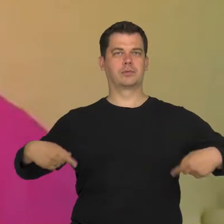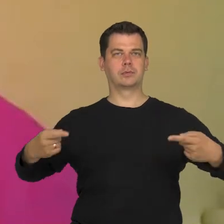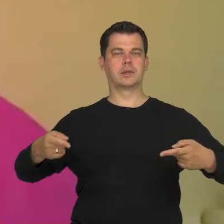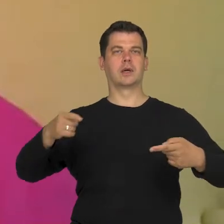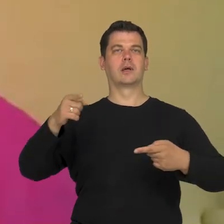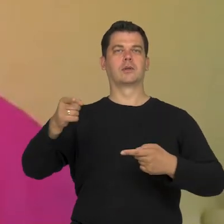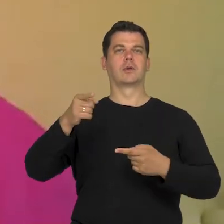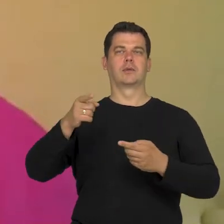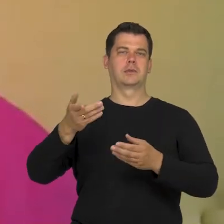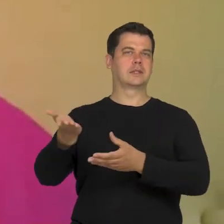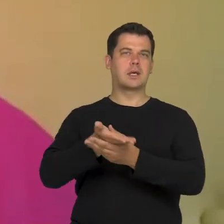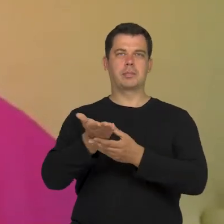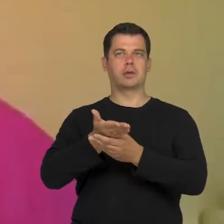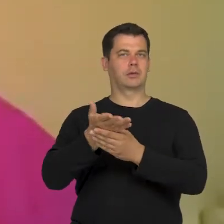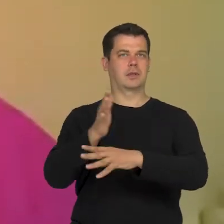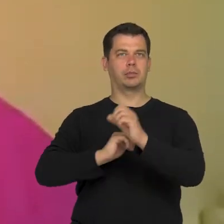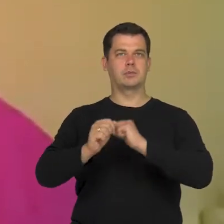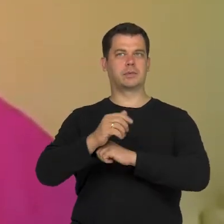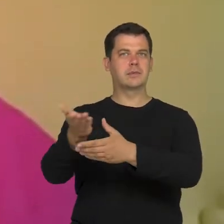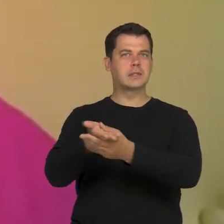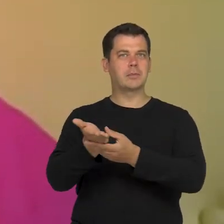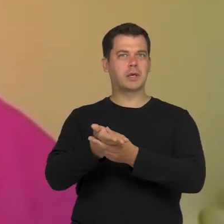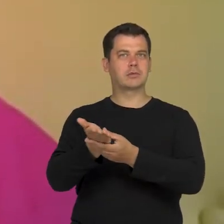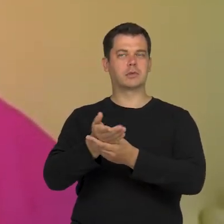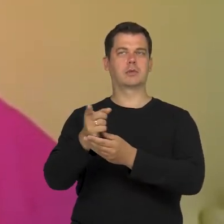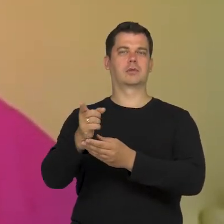who invited people with disability to participate in his projects